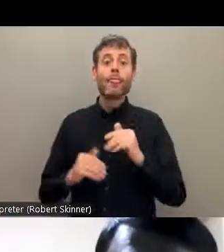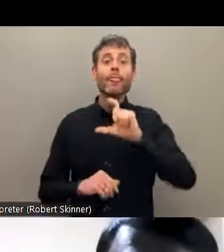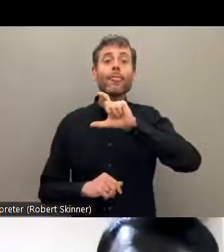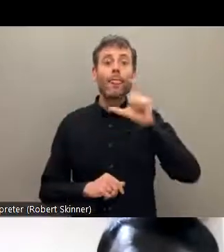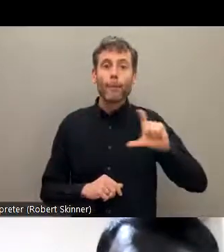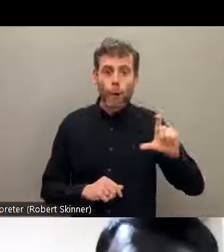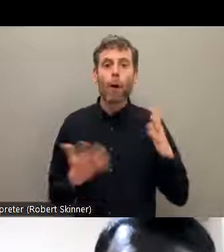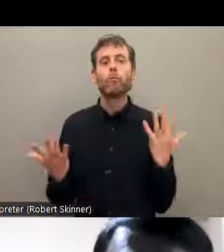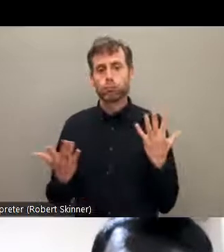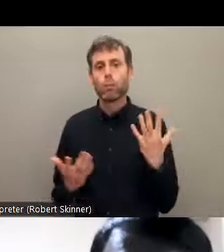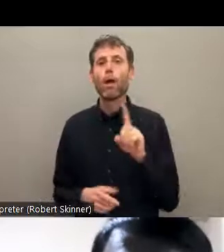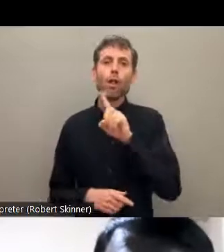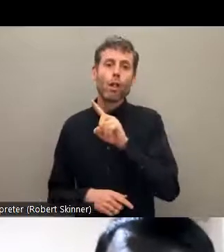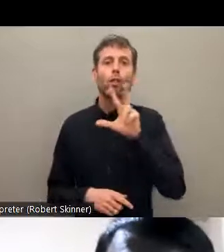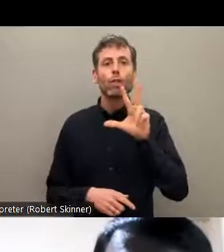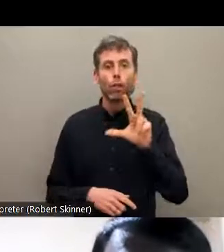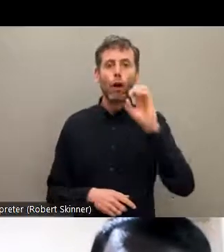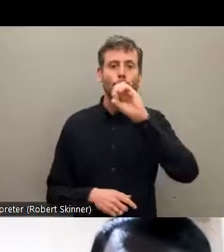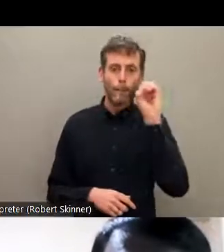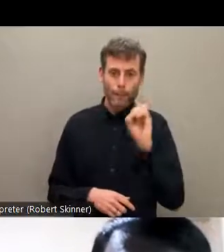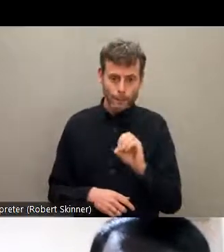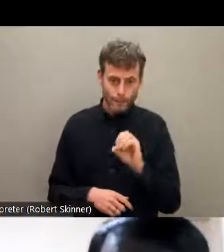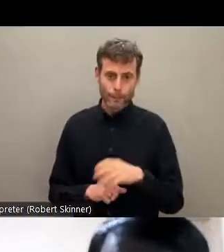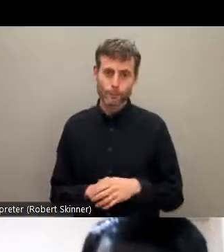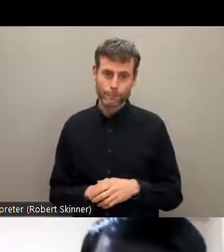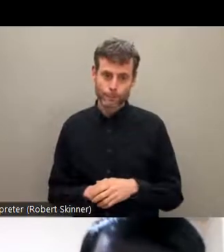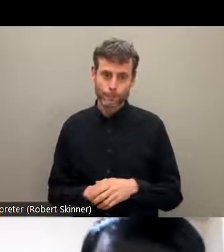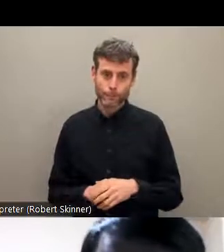Nepal, among the